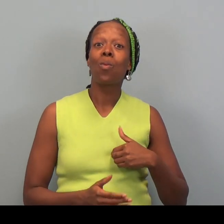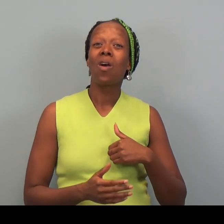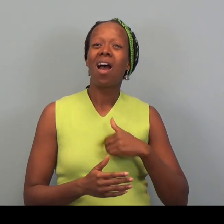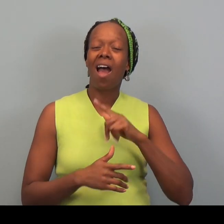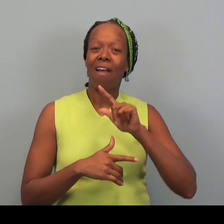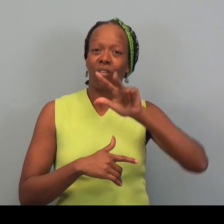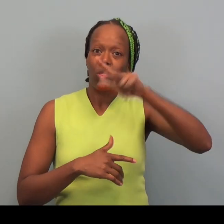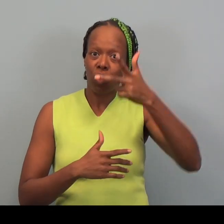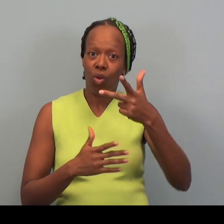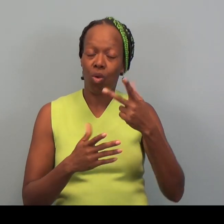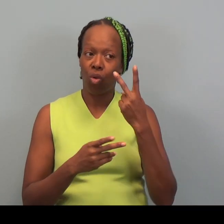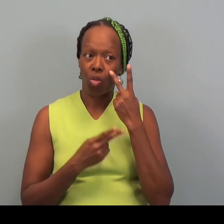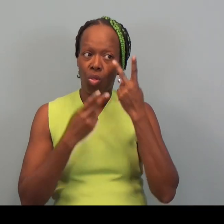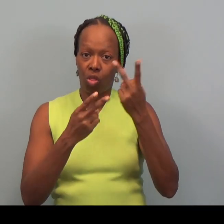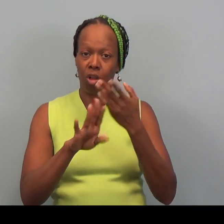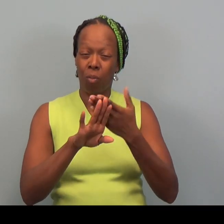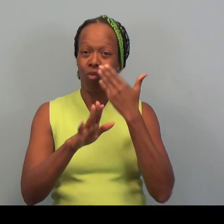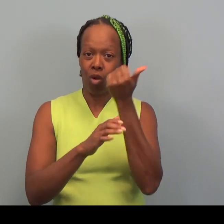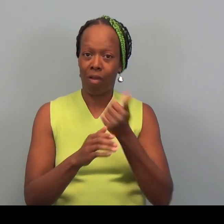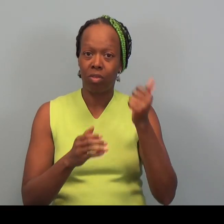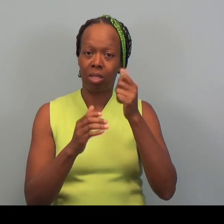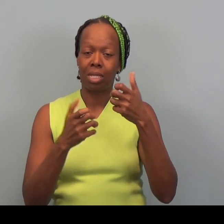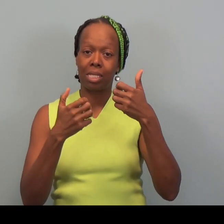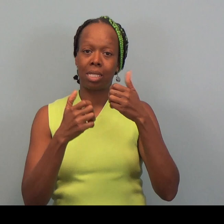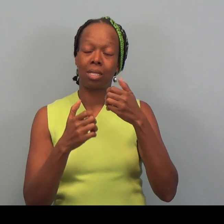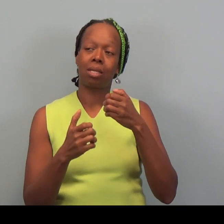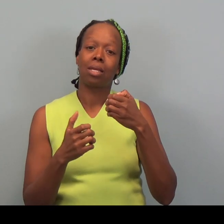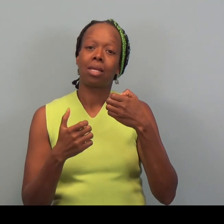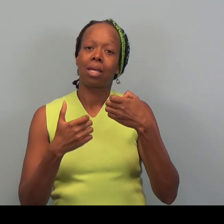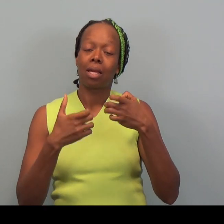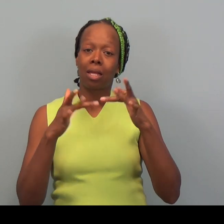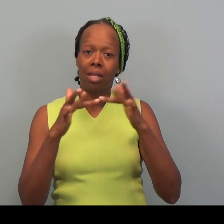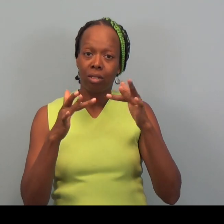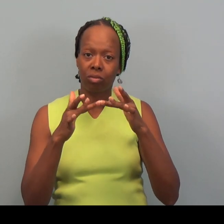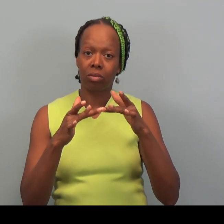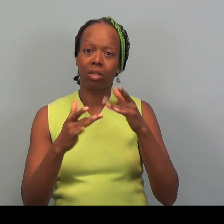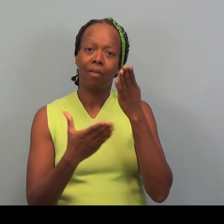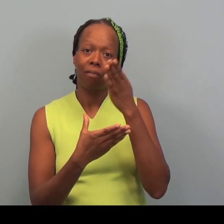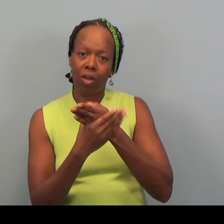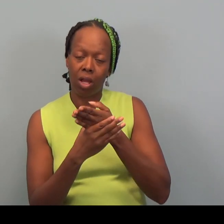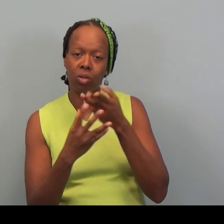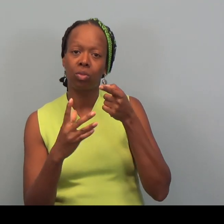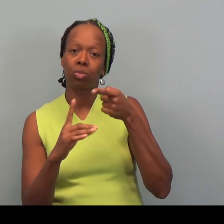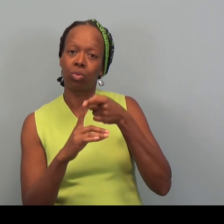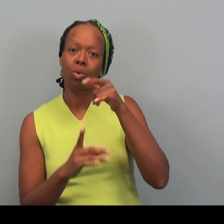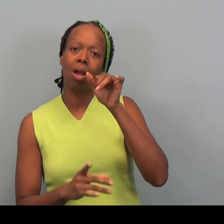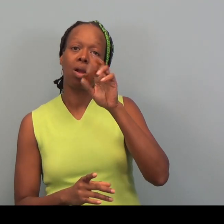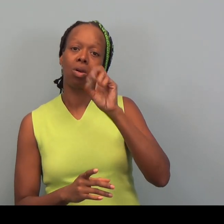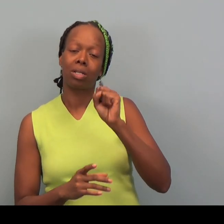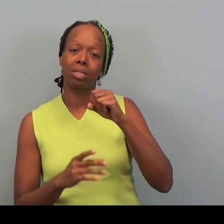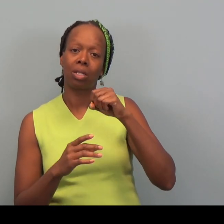Before we electronically file to the IRS And Minnesota or Departments of Revenue